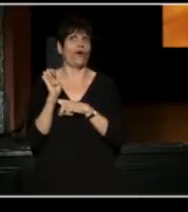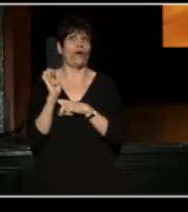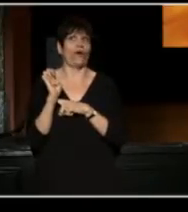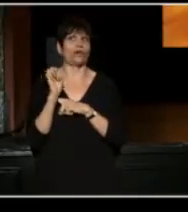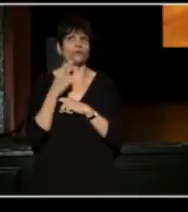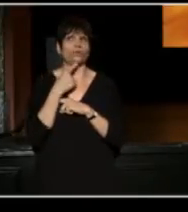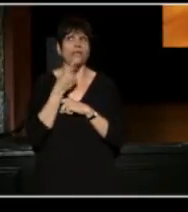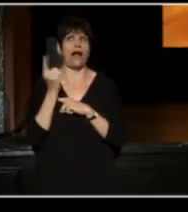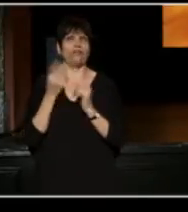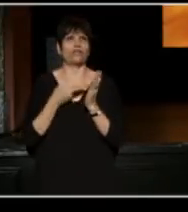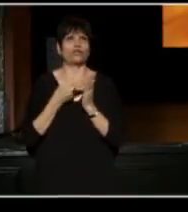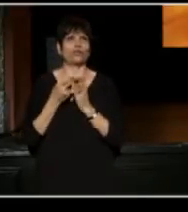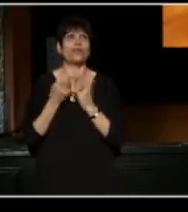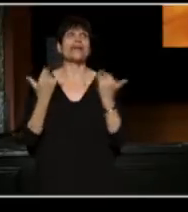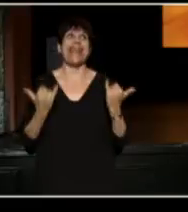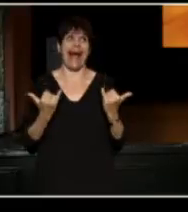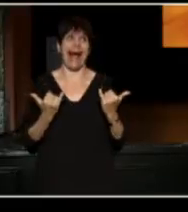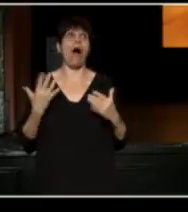and I am not going to pass up this minute.